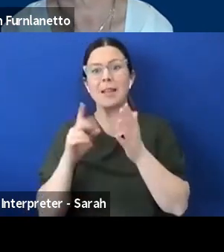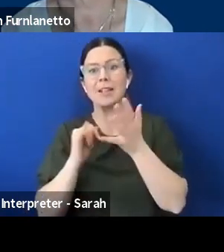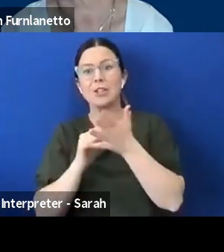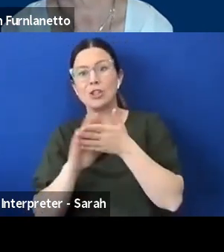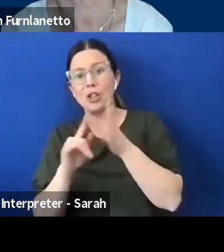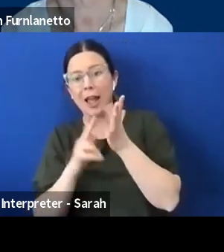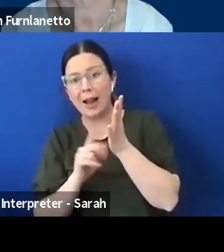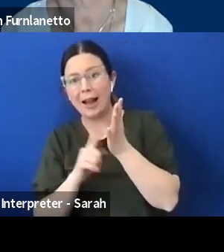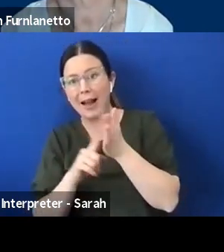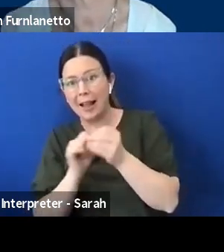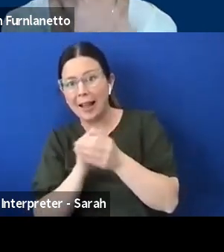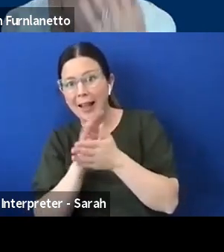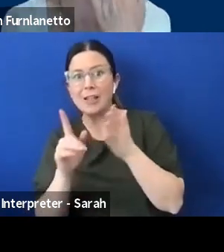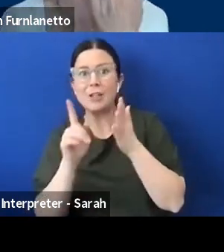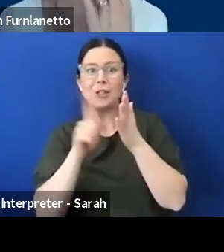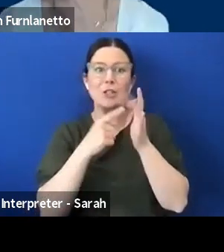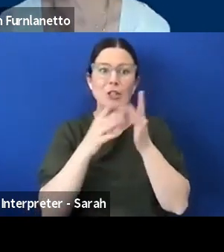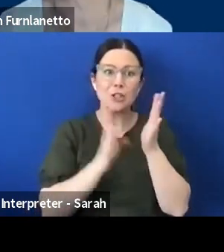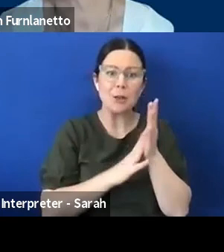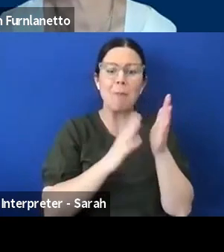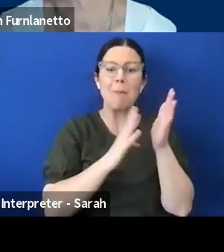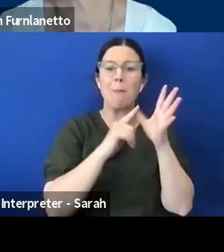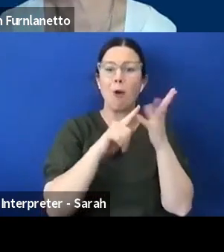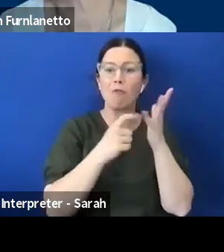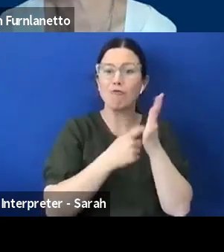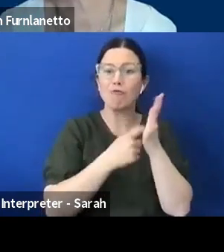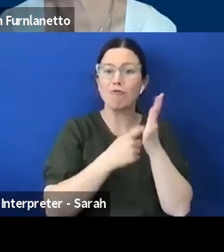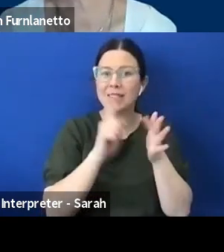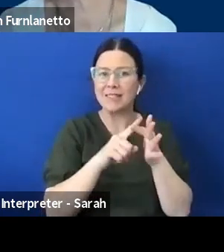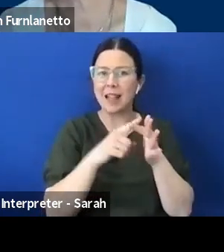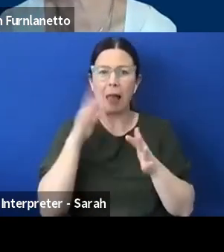think very different perspectives on a common theme so thanks so much for your time and for